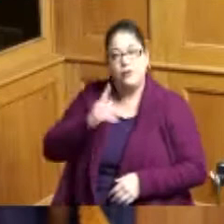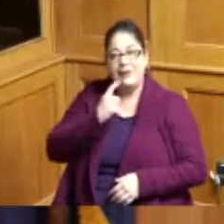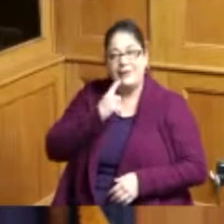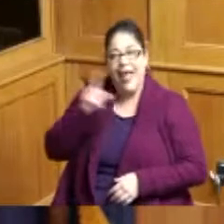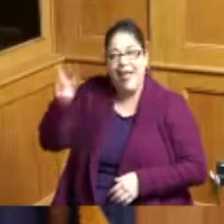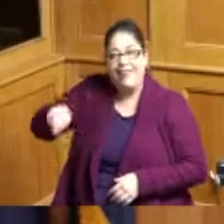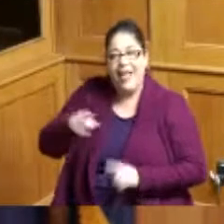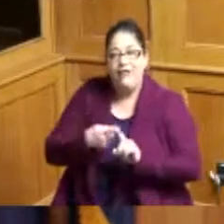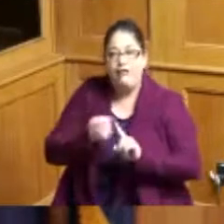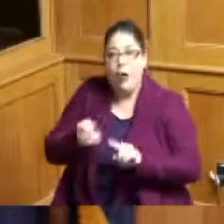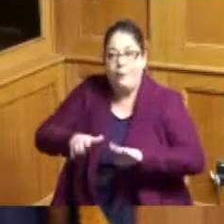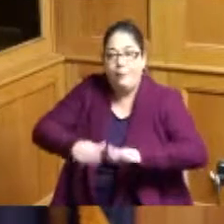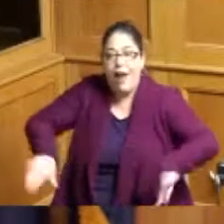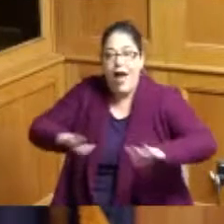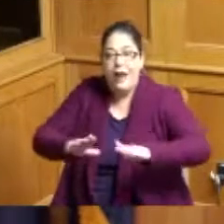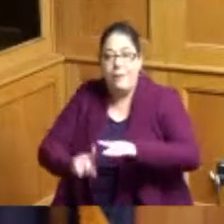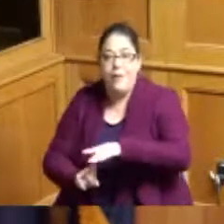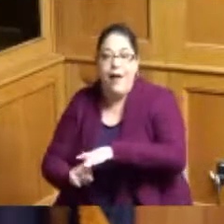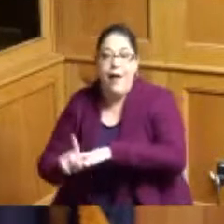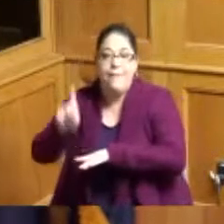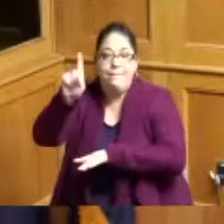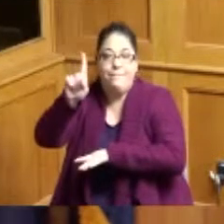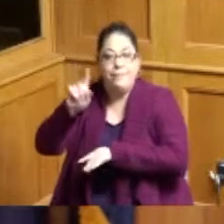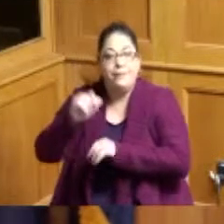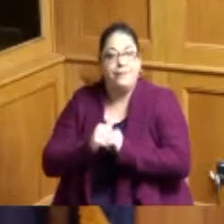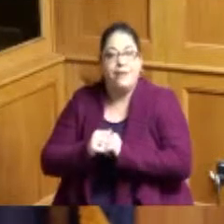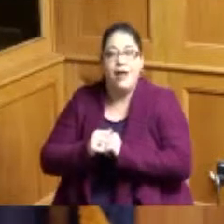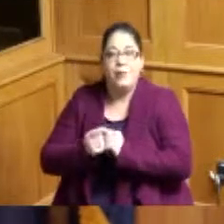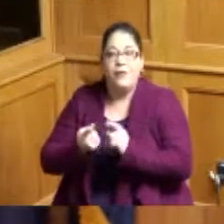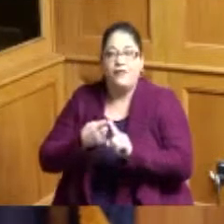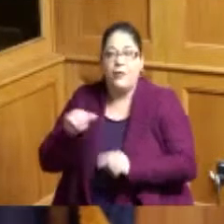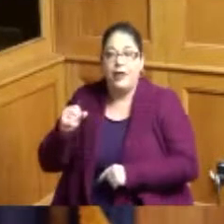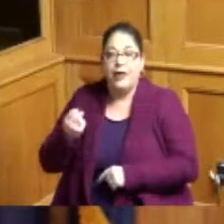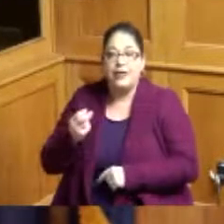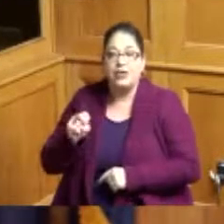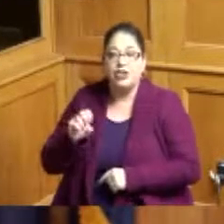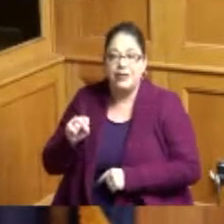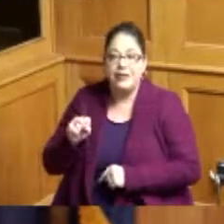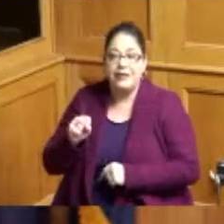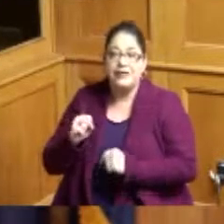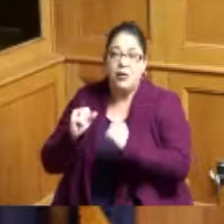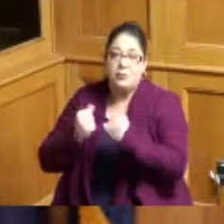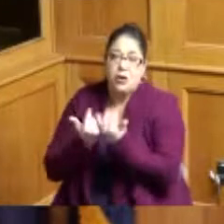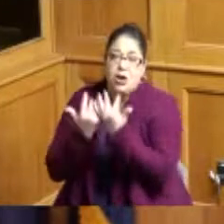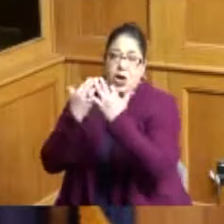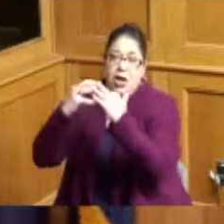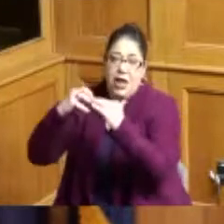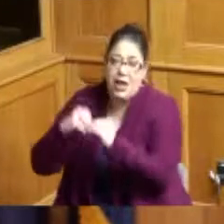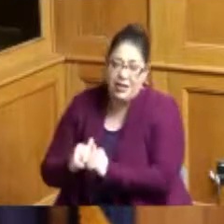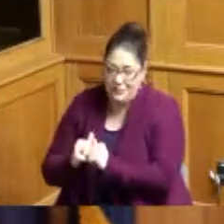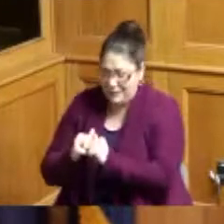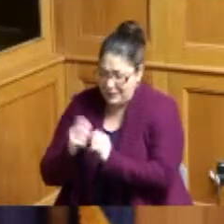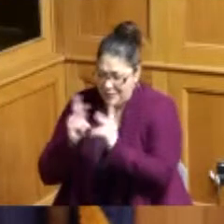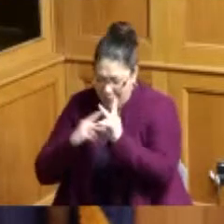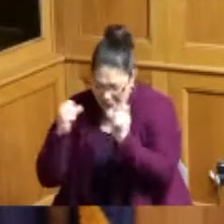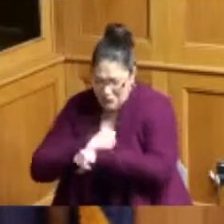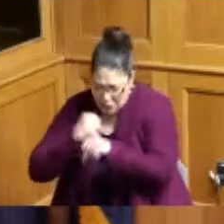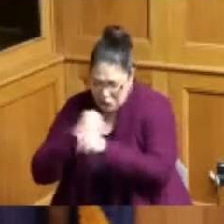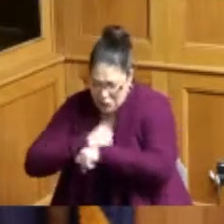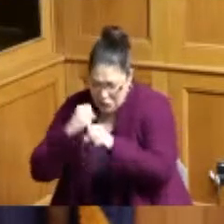to rise from the ashes which is the story of so many of our citizens our small businesses